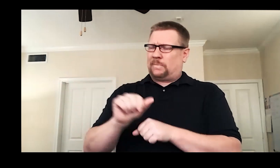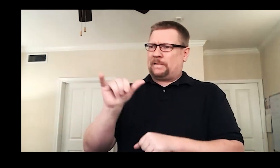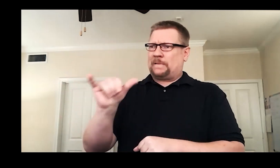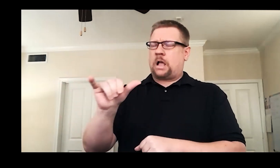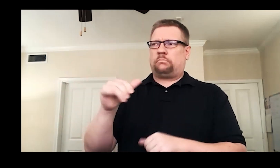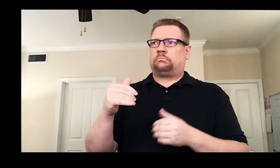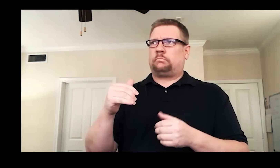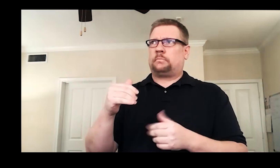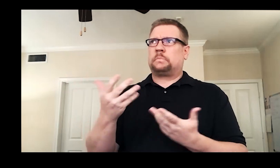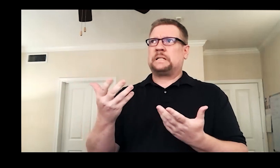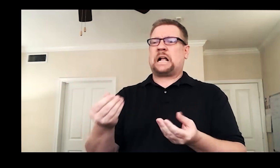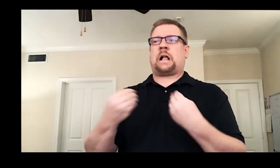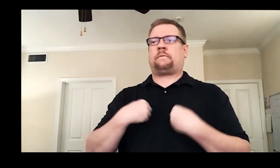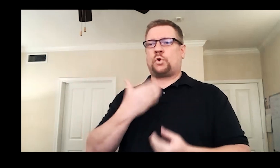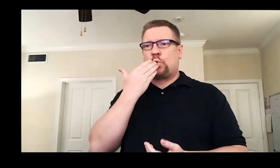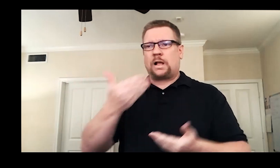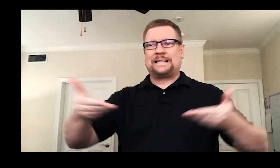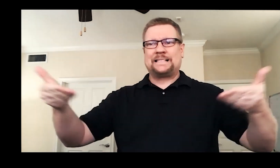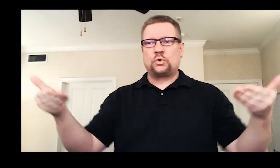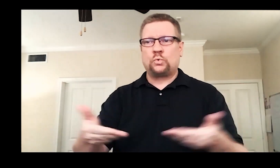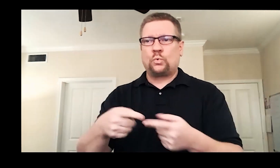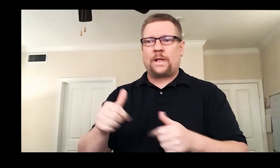That gave me a good introduction to the theater world